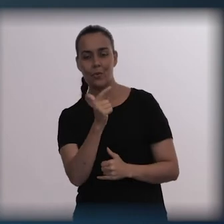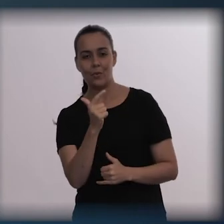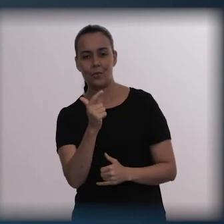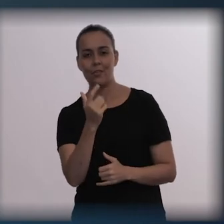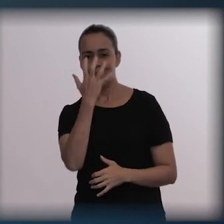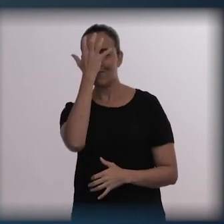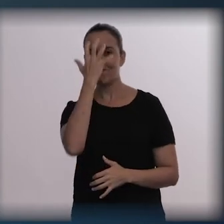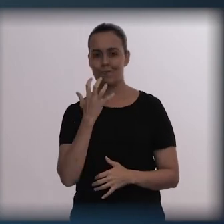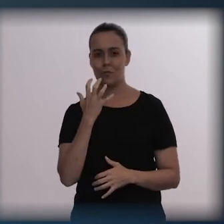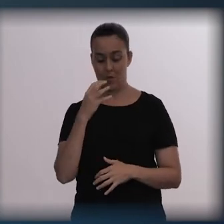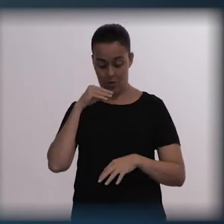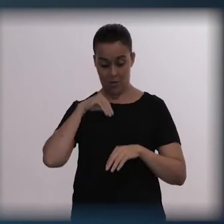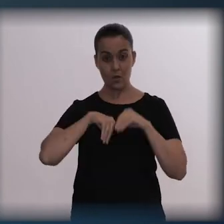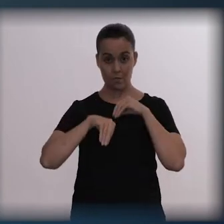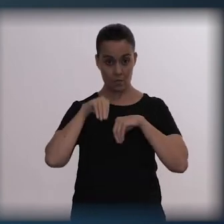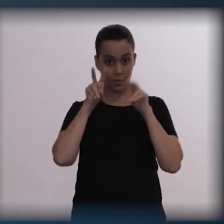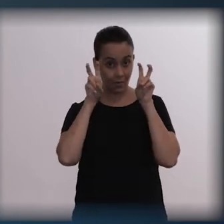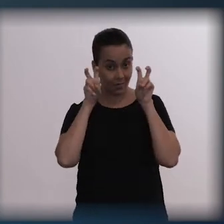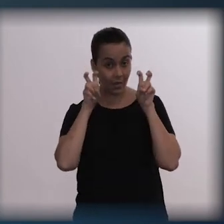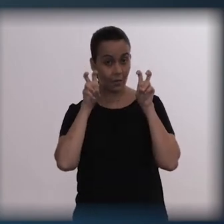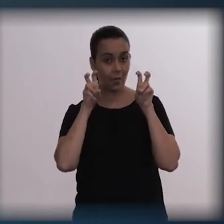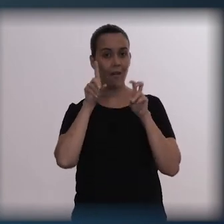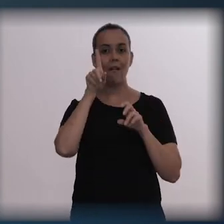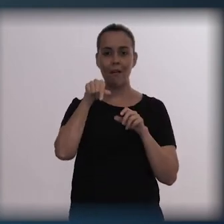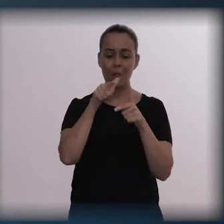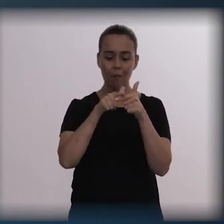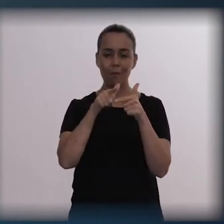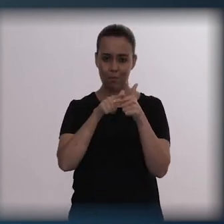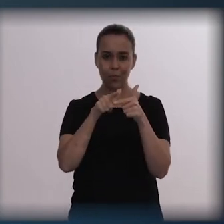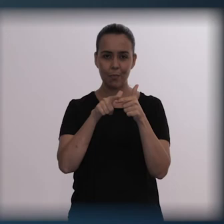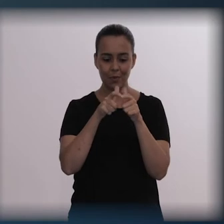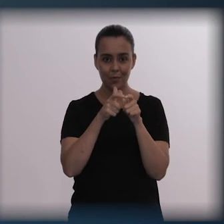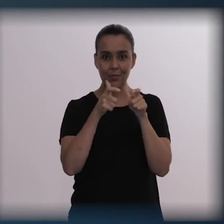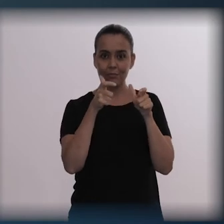major causes of disability at work in Brazil and in the world.